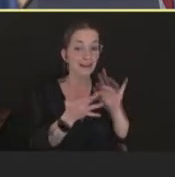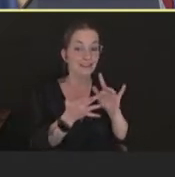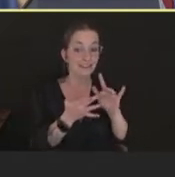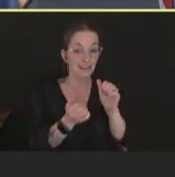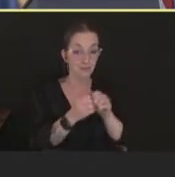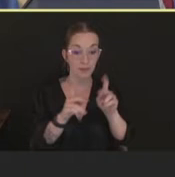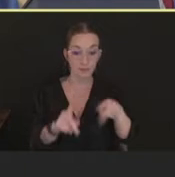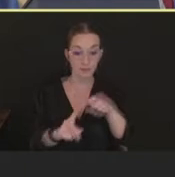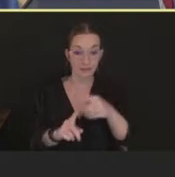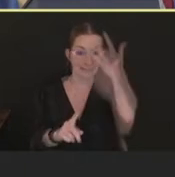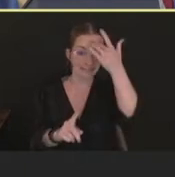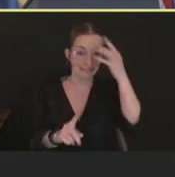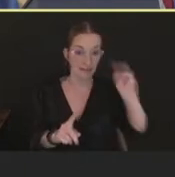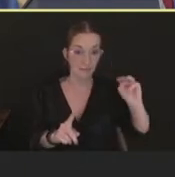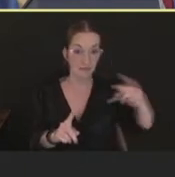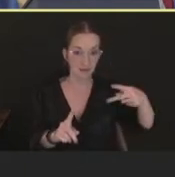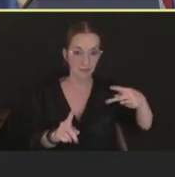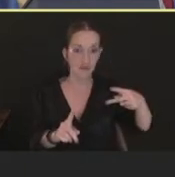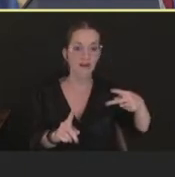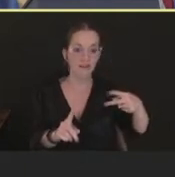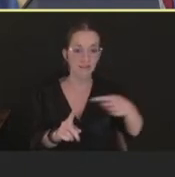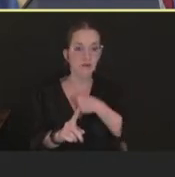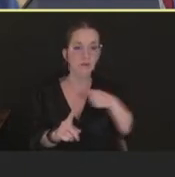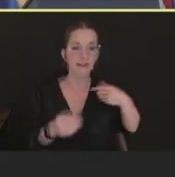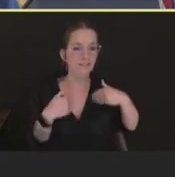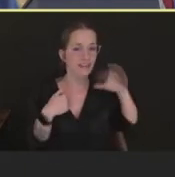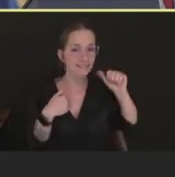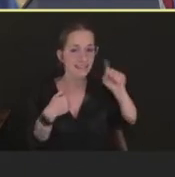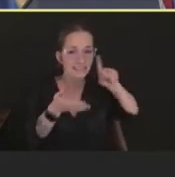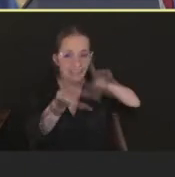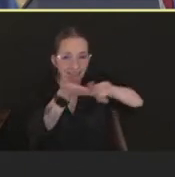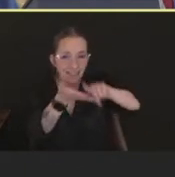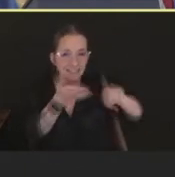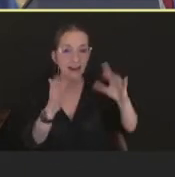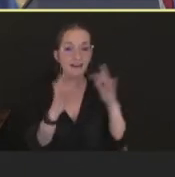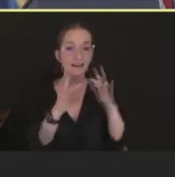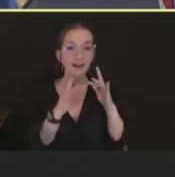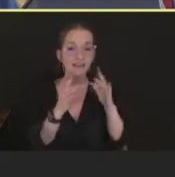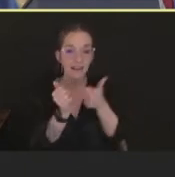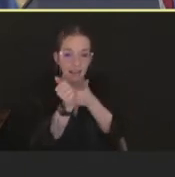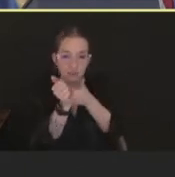were identified through case investigation, contact tracing, and risk exposure assessment.